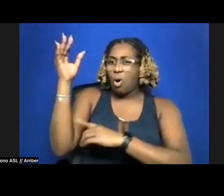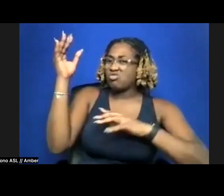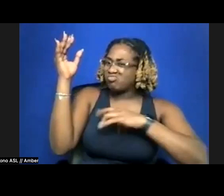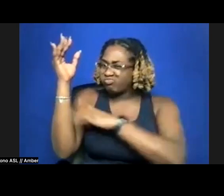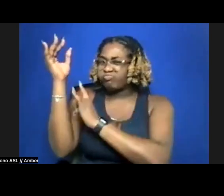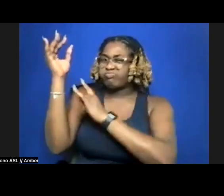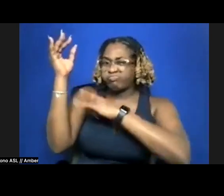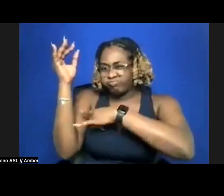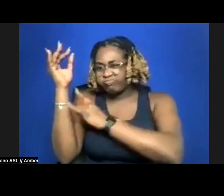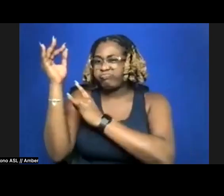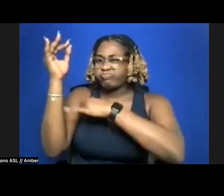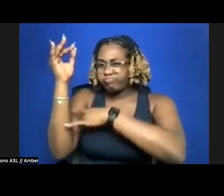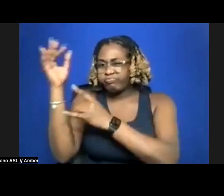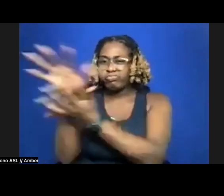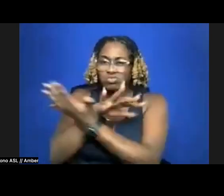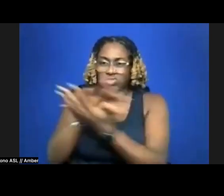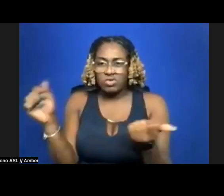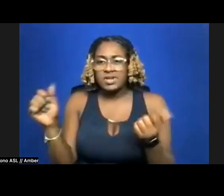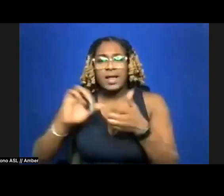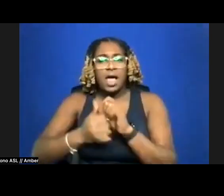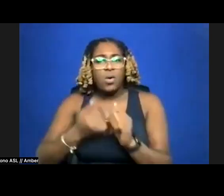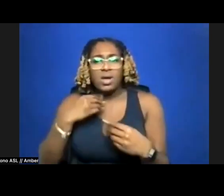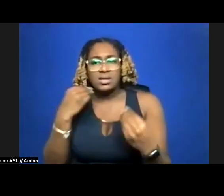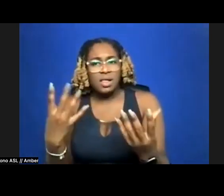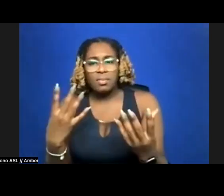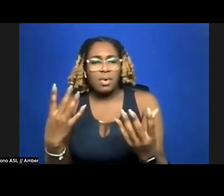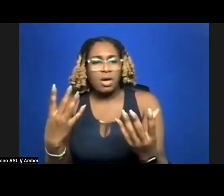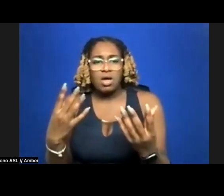How do I tell him they are removing the unnecessaries, too.